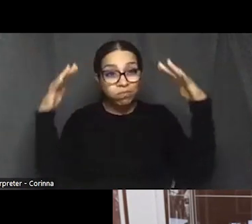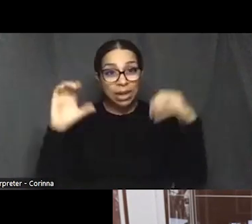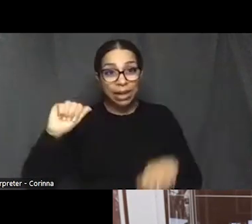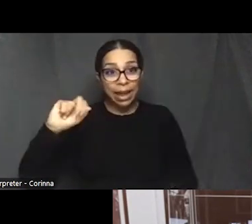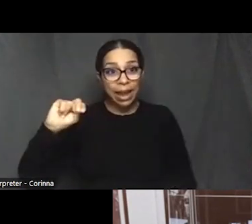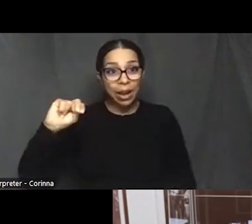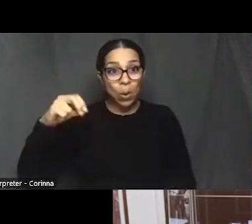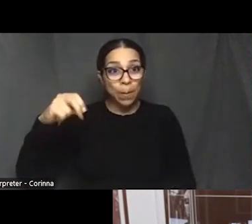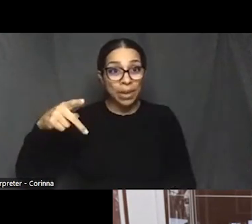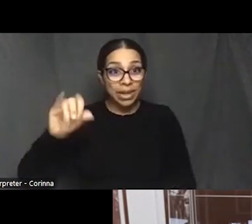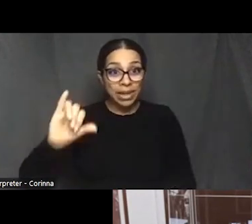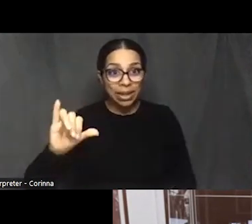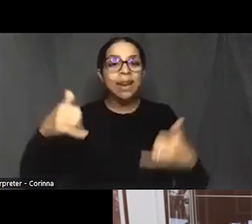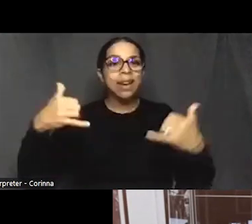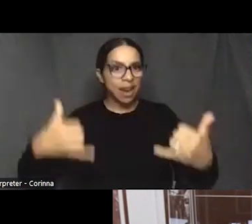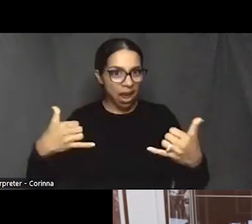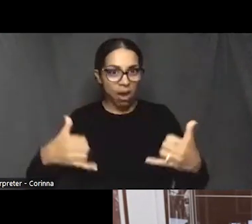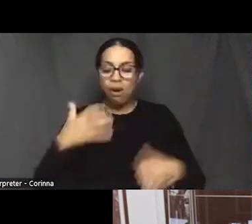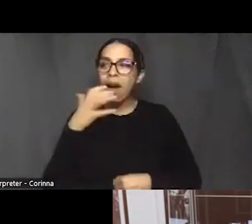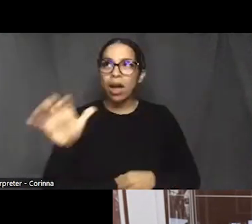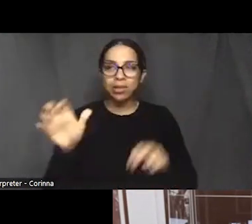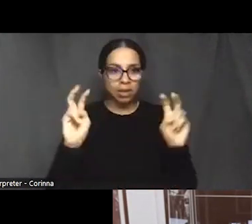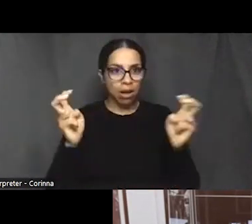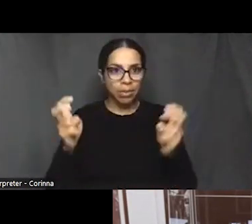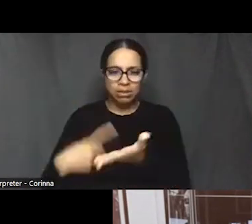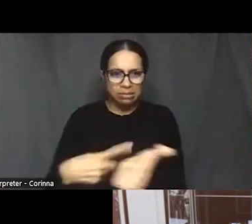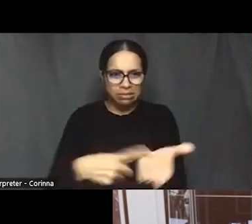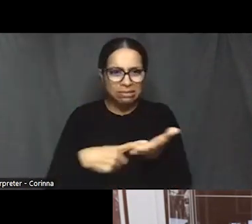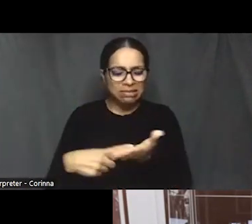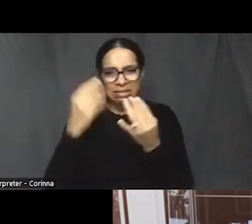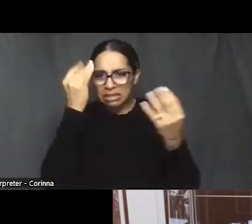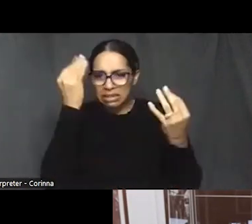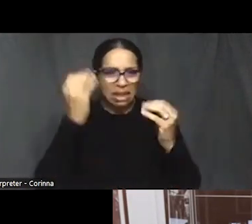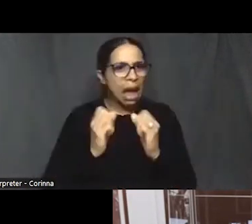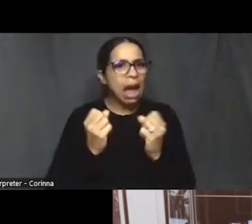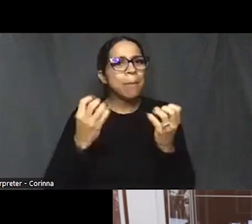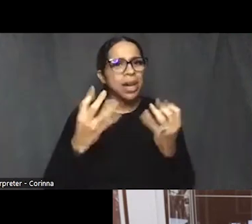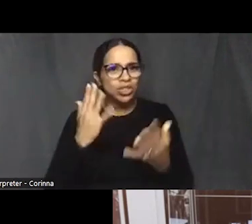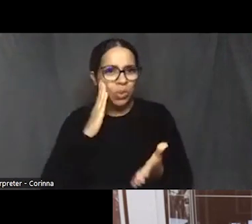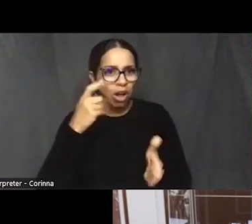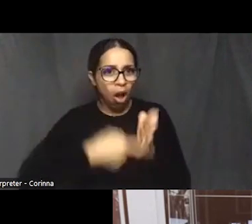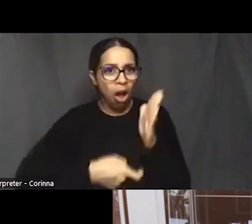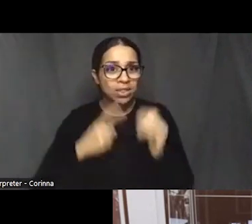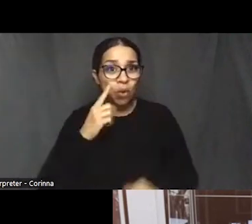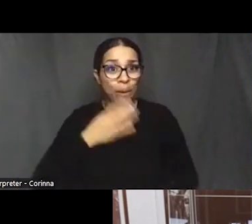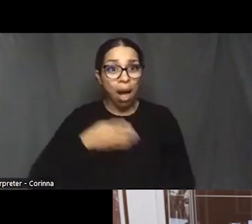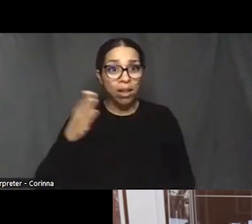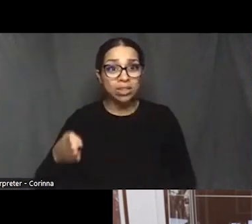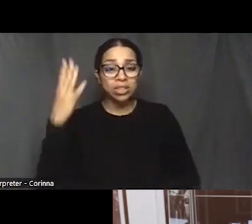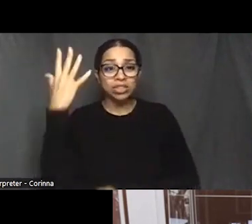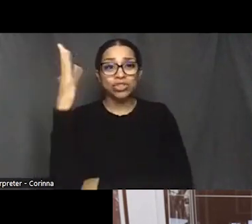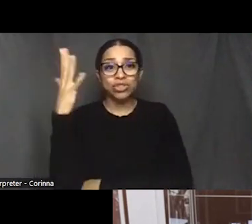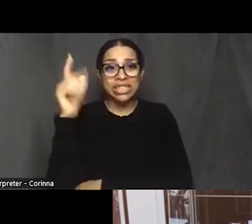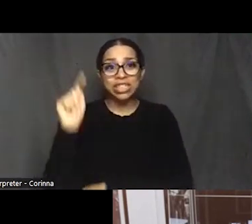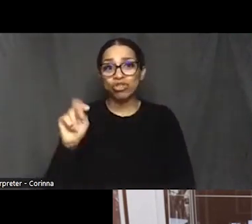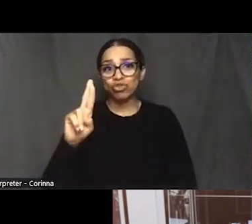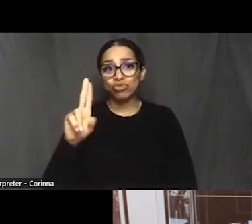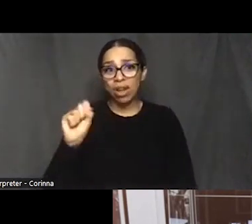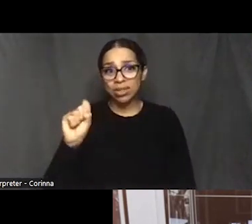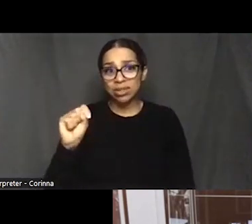big discussion about how much it will cause the Baltimore tree Trust to plant trees in neighborhoods